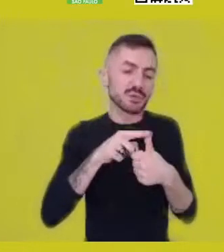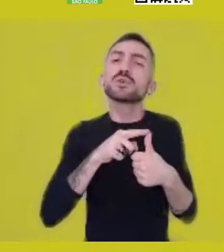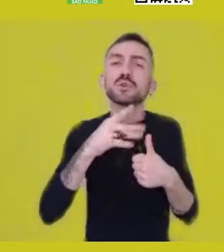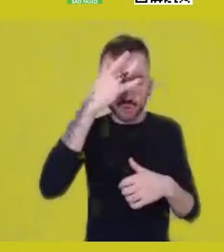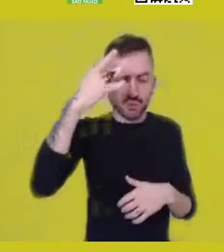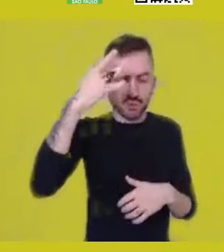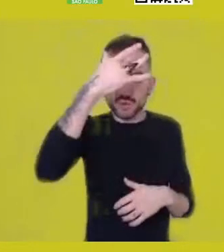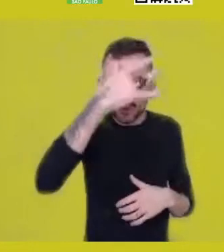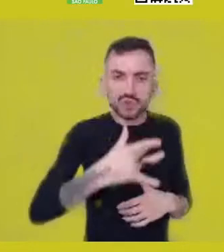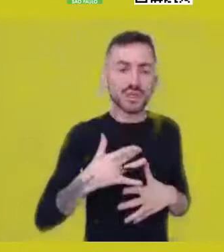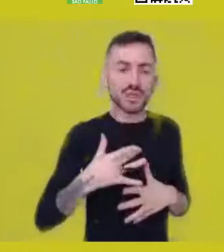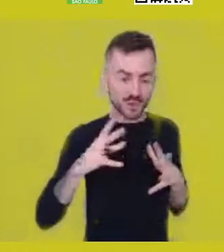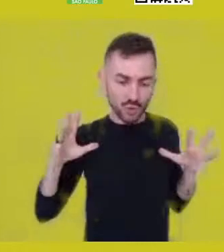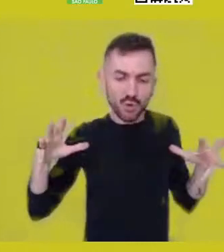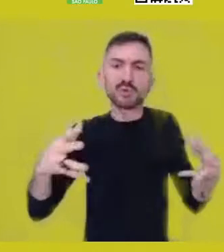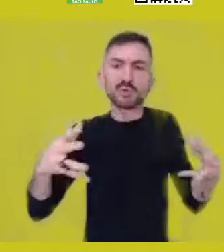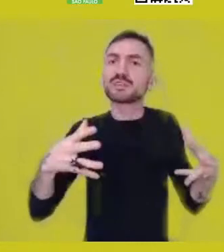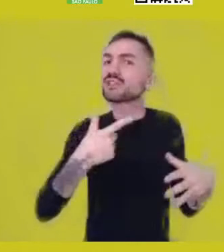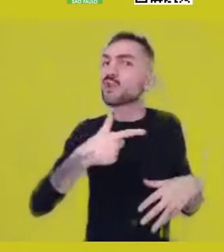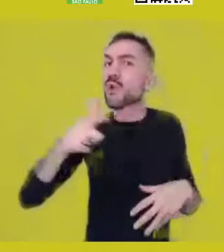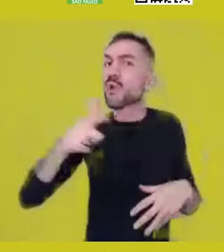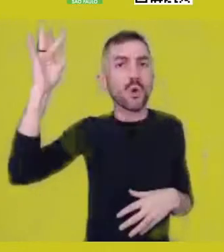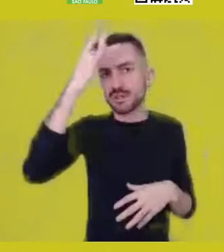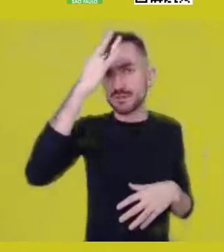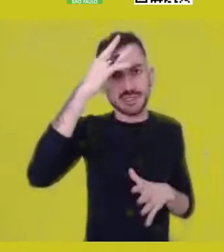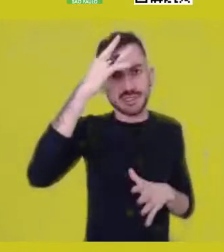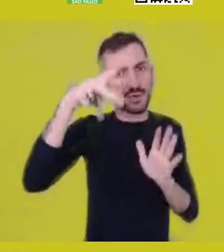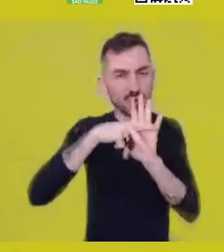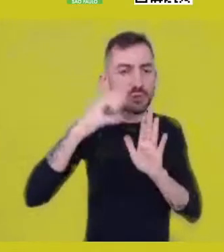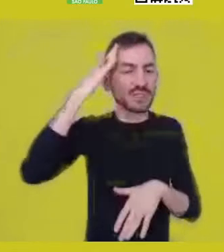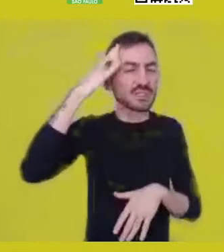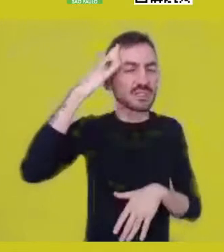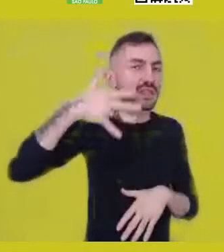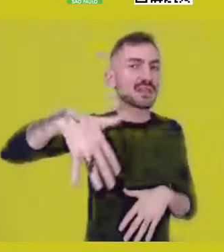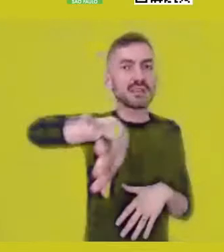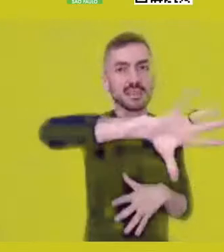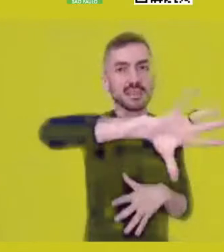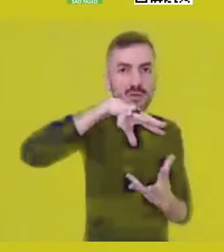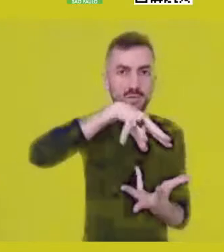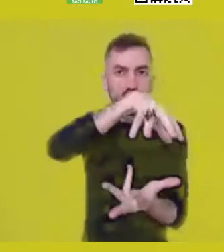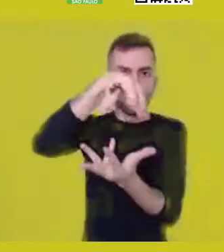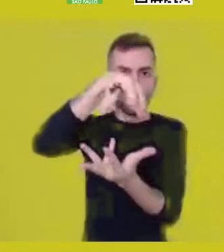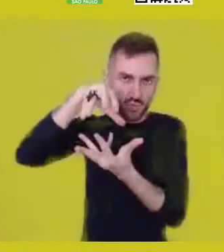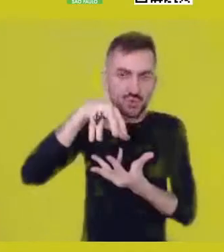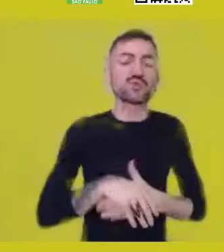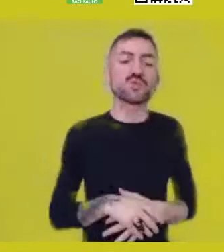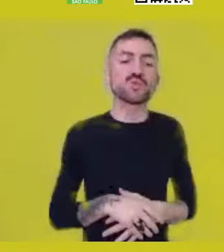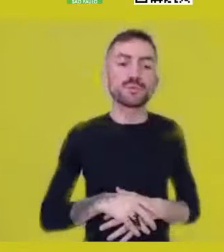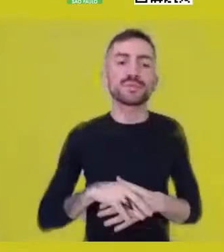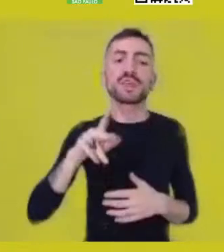point to another ways of understanding reality. Katiúscia Ribeiro is a philosopher and teacher,